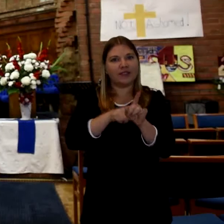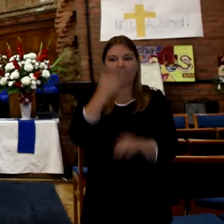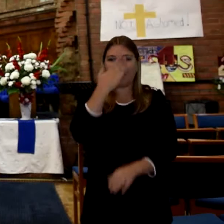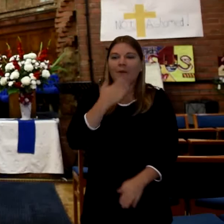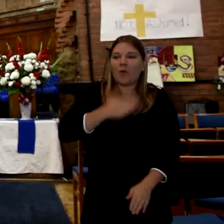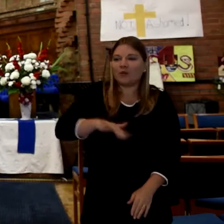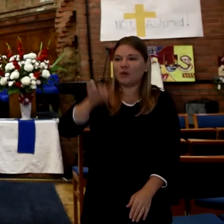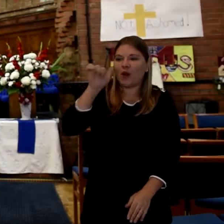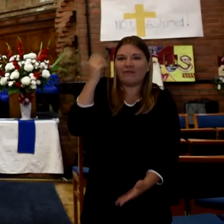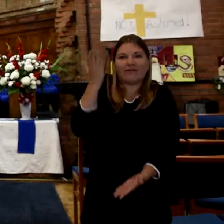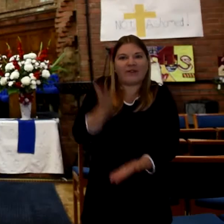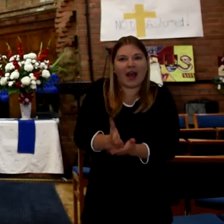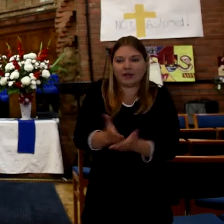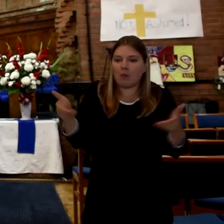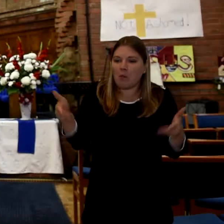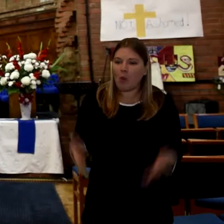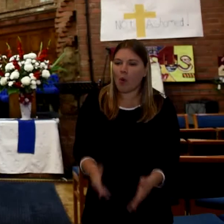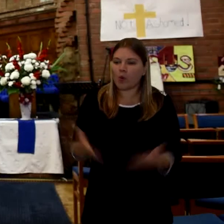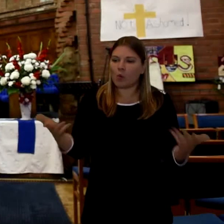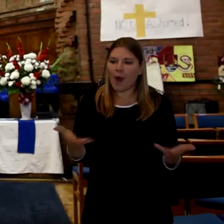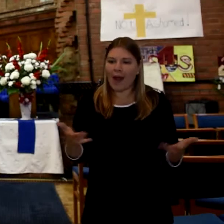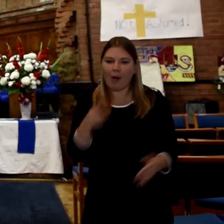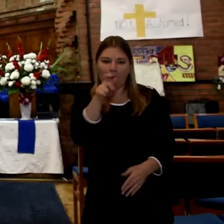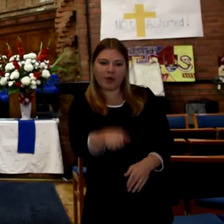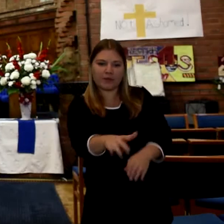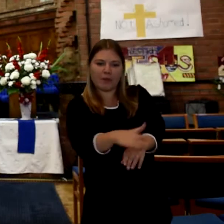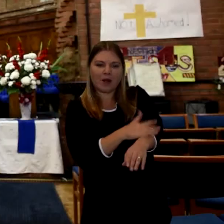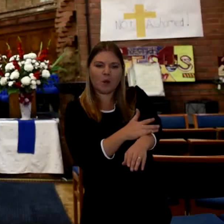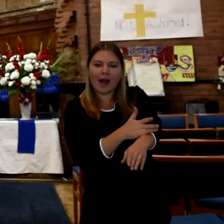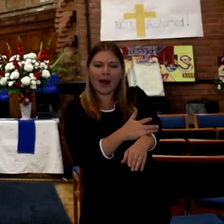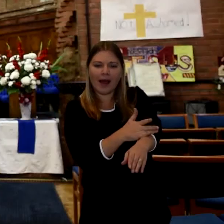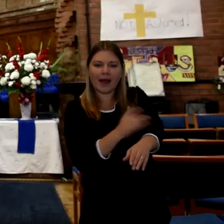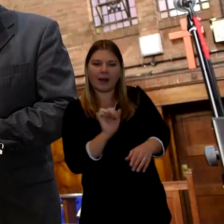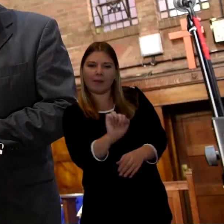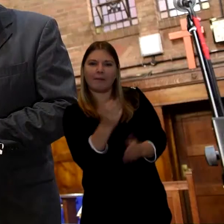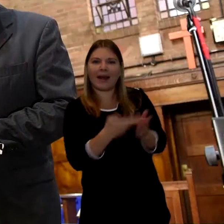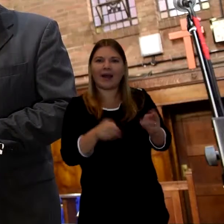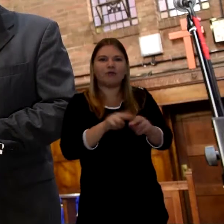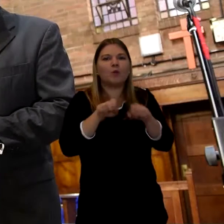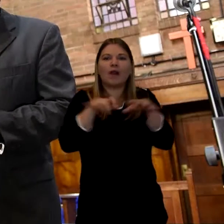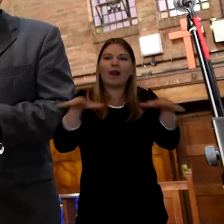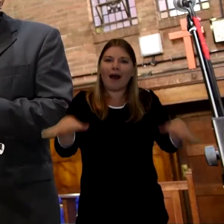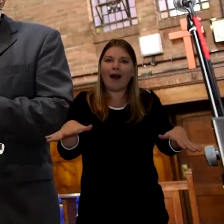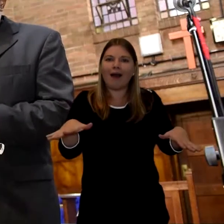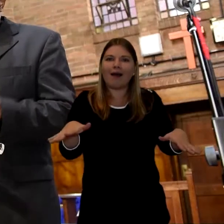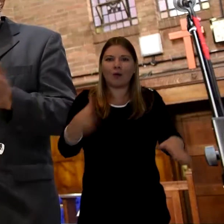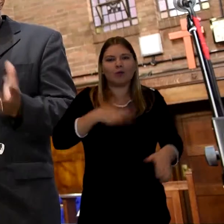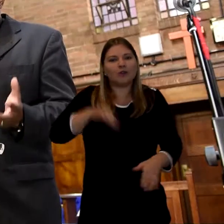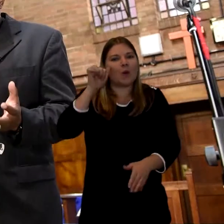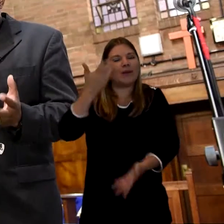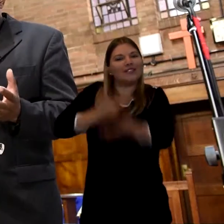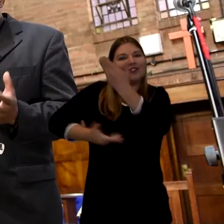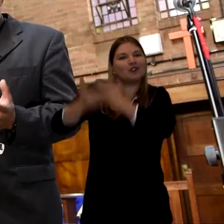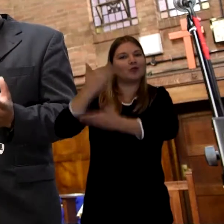About the parents and the history of the person And we have the open tributes and then we normally have the eulogy.